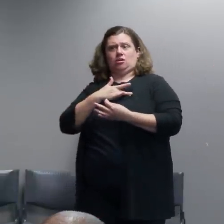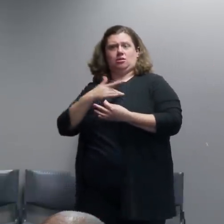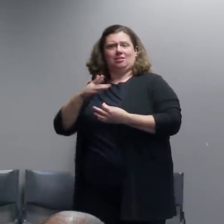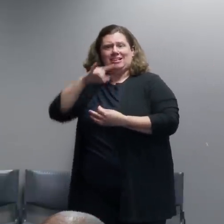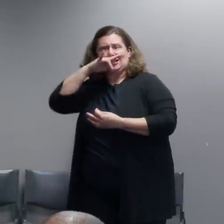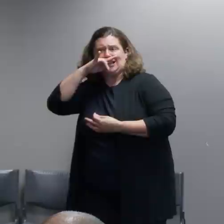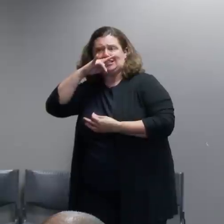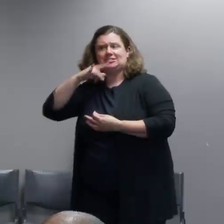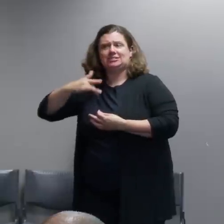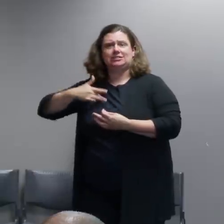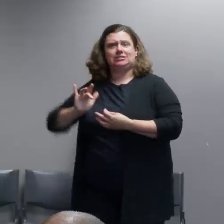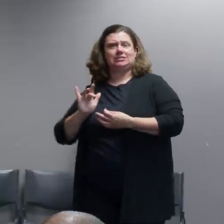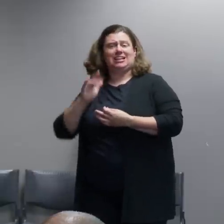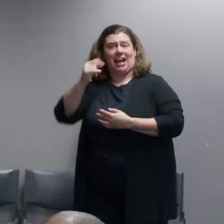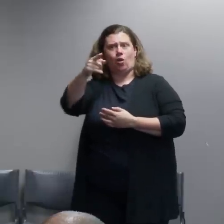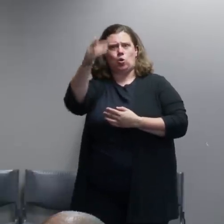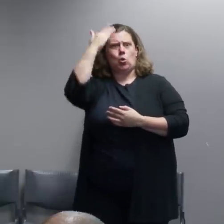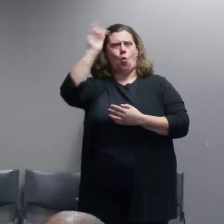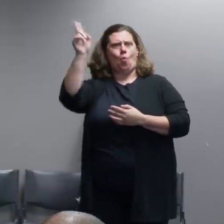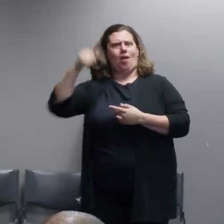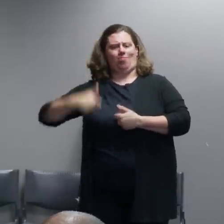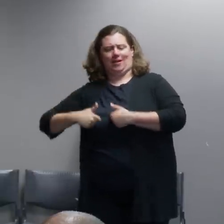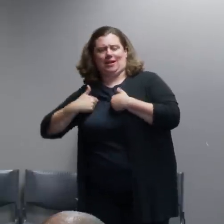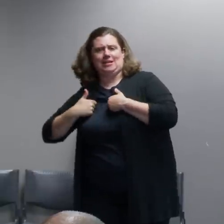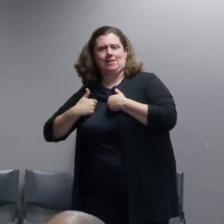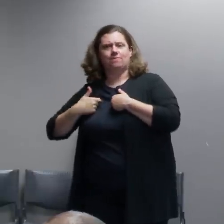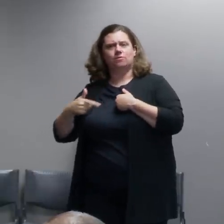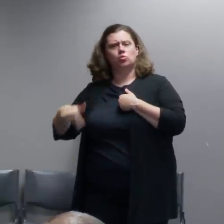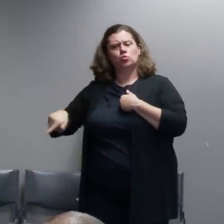comfortable thing to have happen to you.